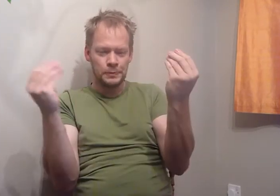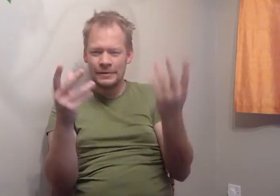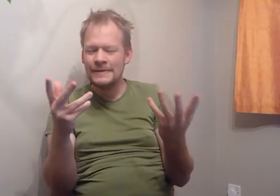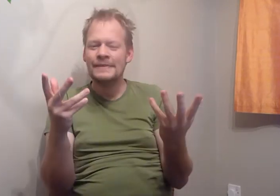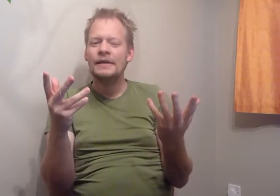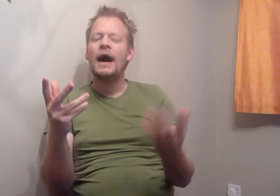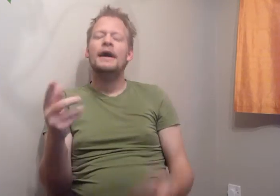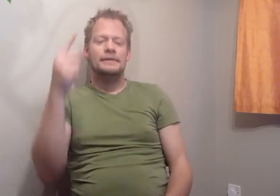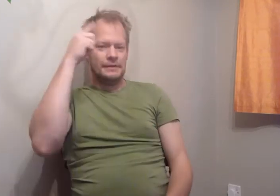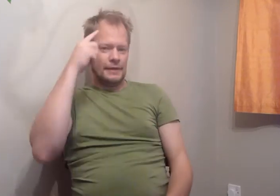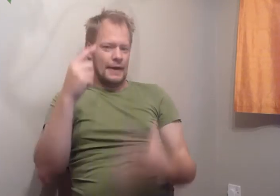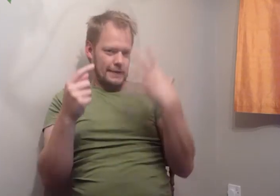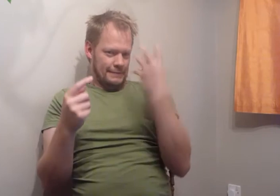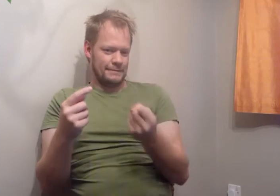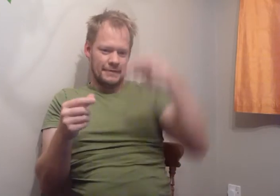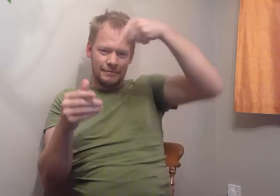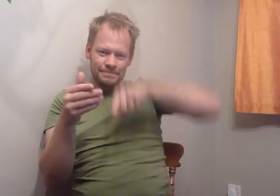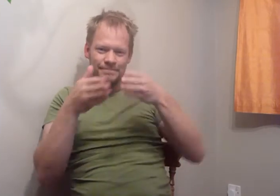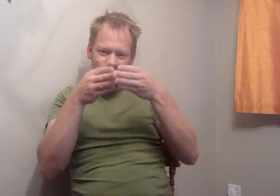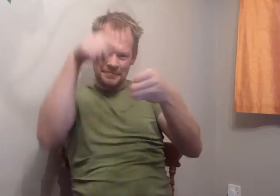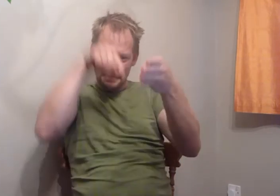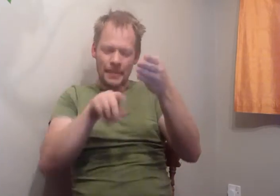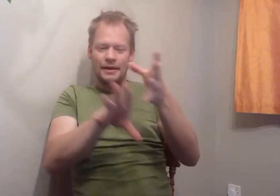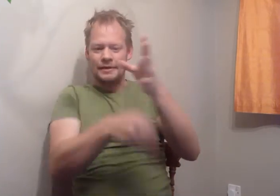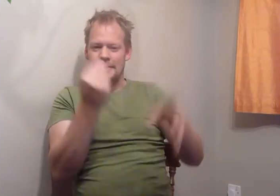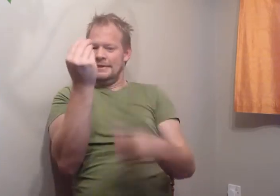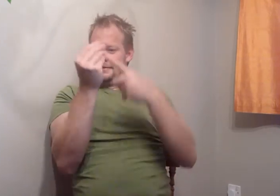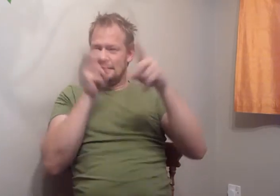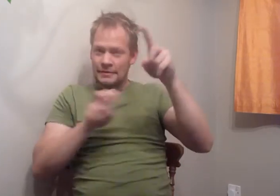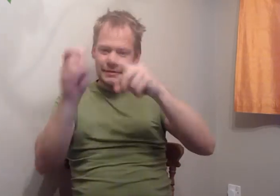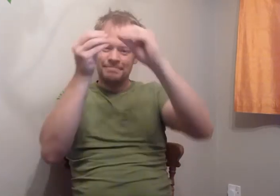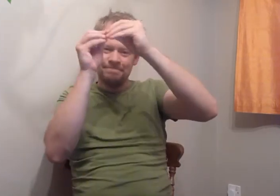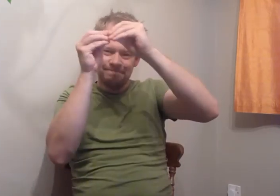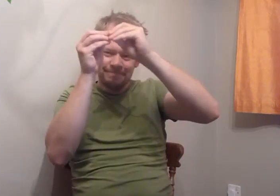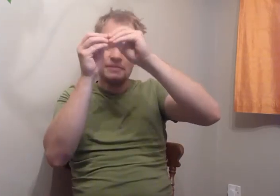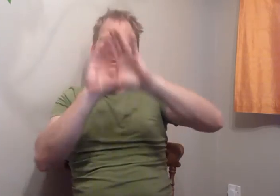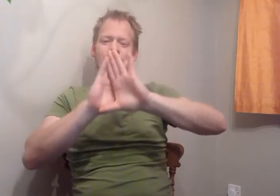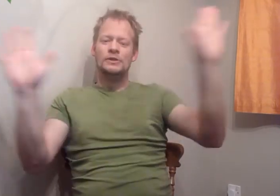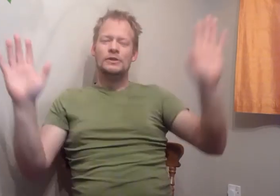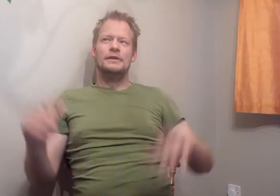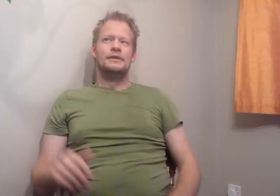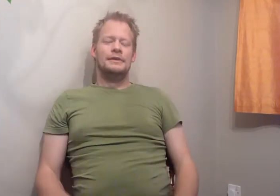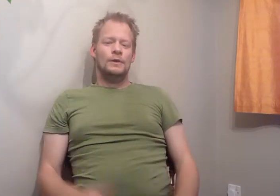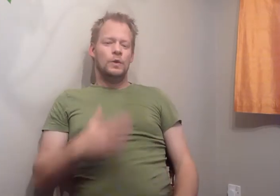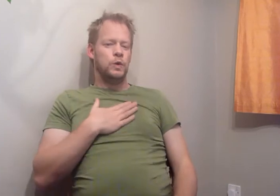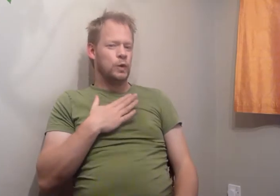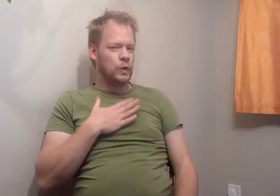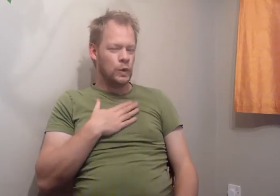Luckily, he had a spare one and he fitted it. (Phew!)